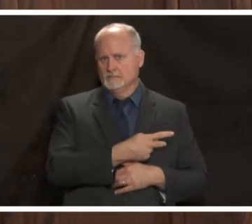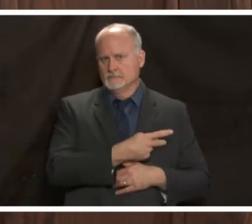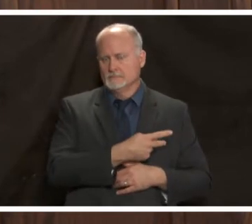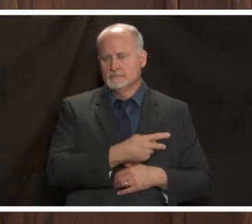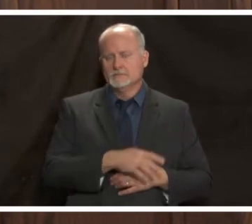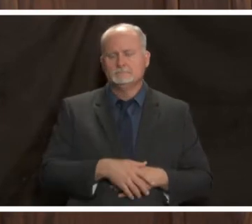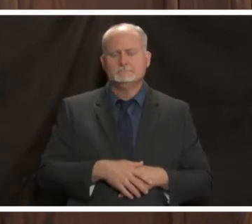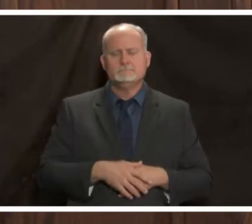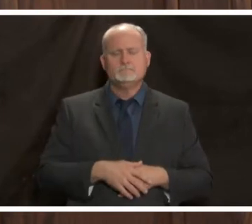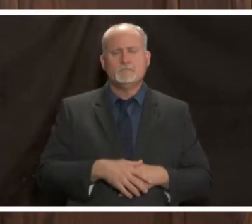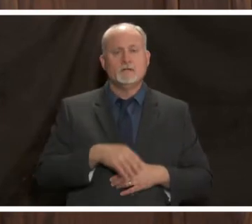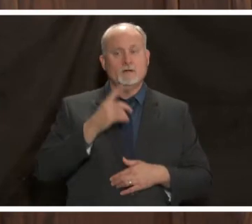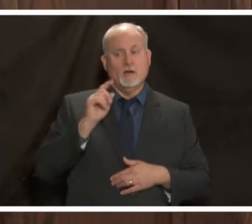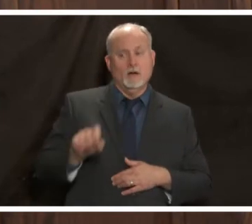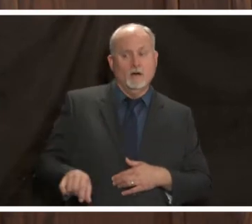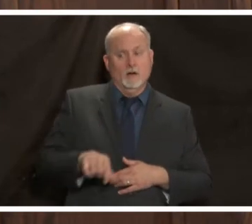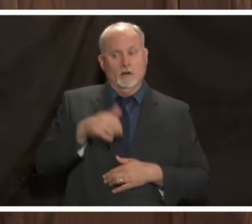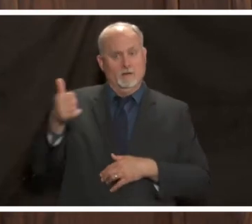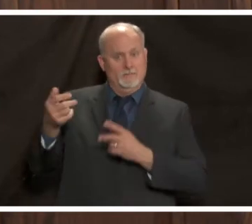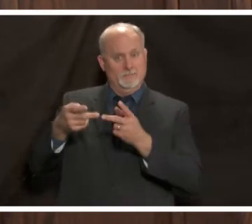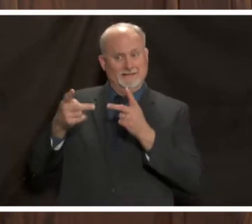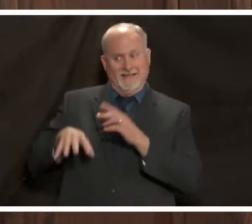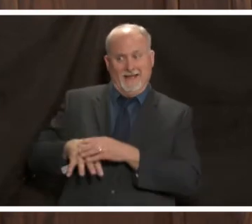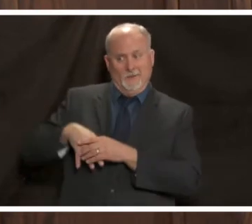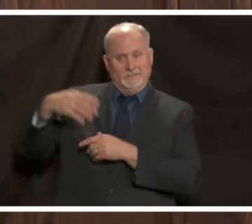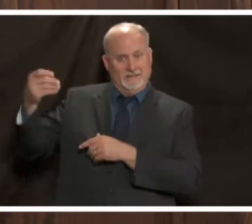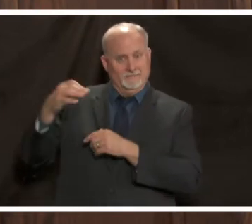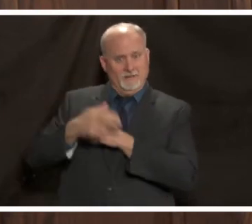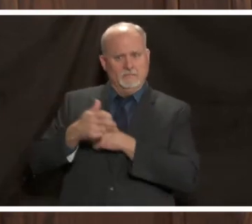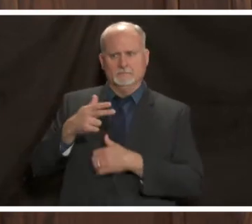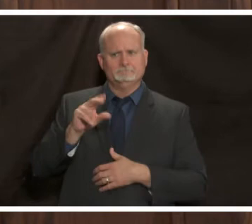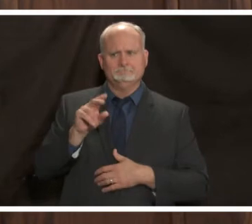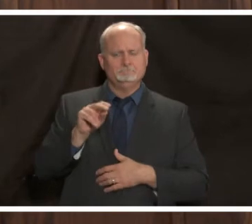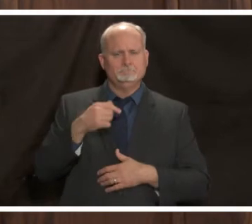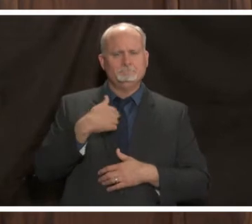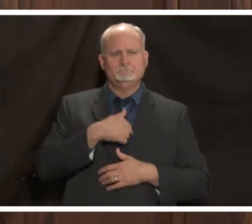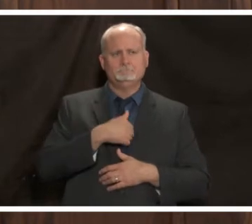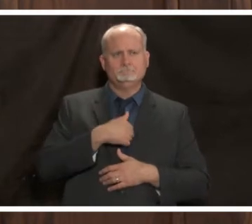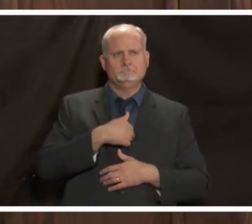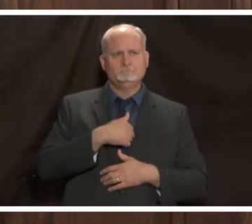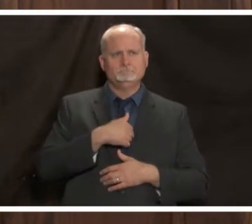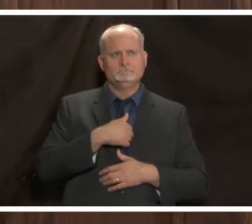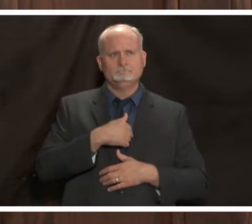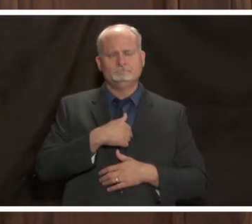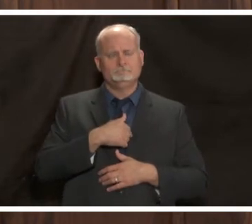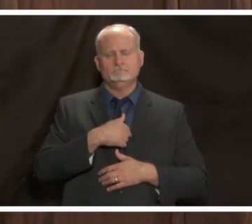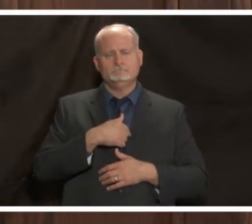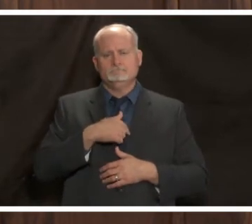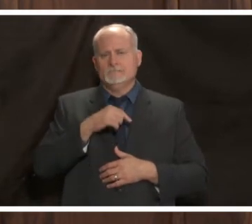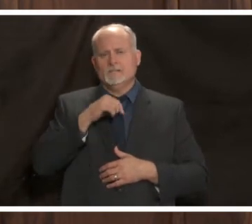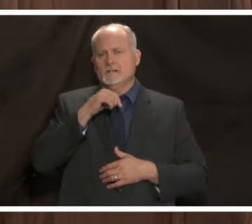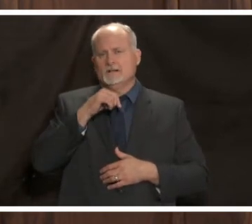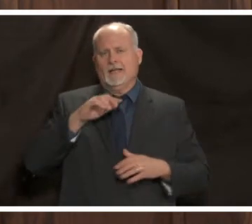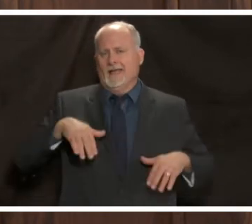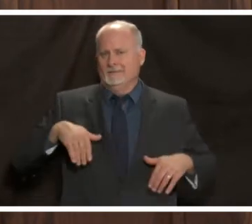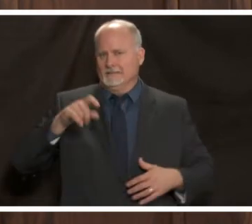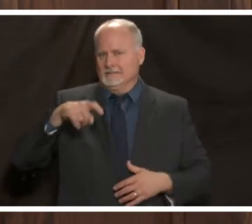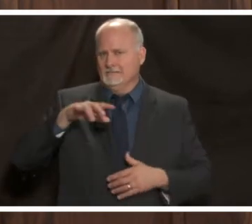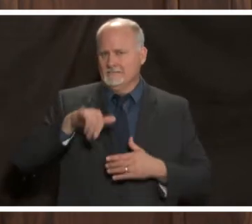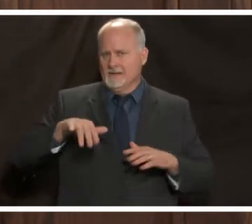as far as alternate care sites go outside of the hospital no we've not been experiencing the need to do that at this point in time i don't think